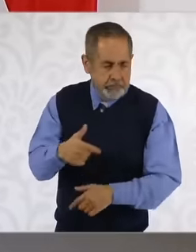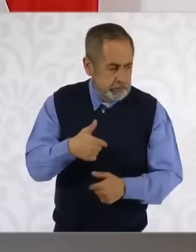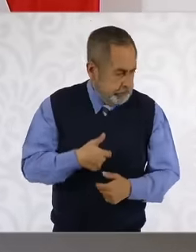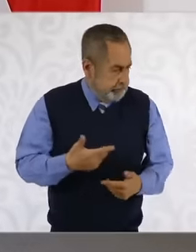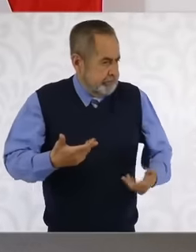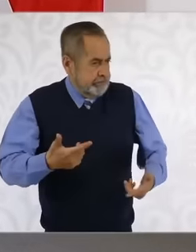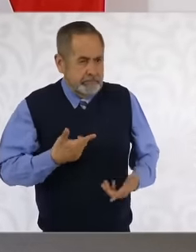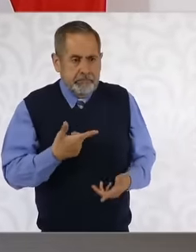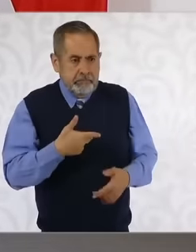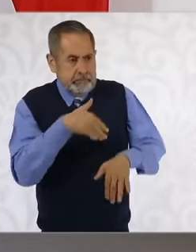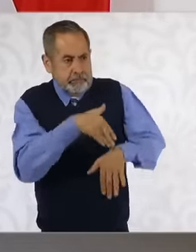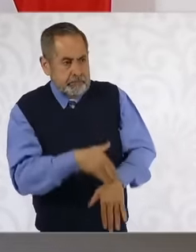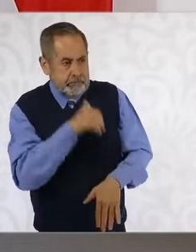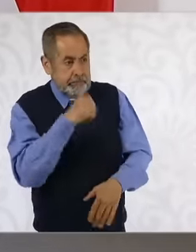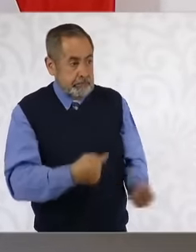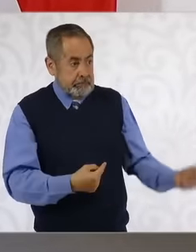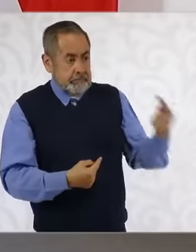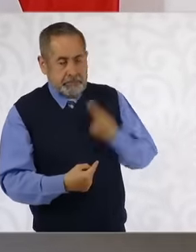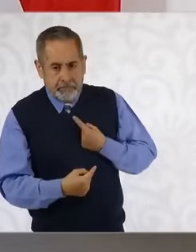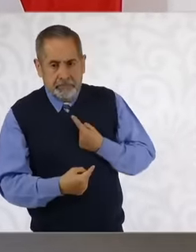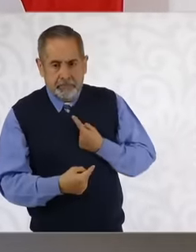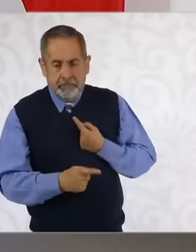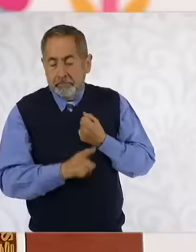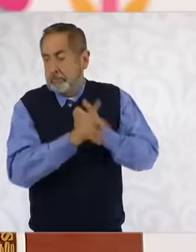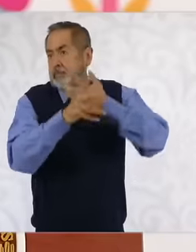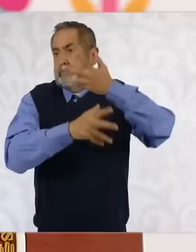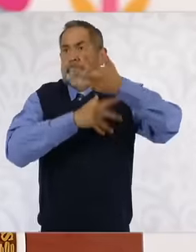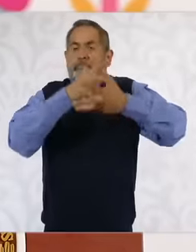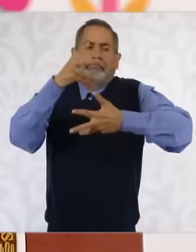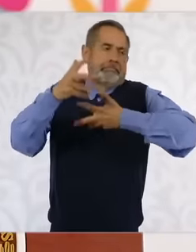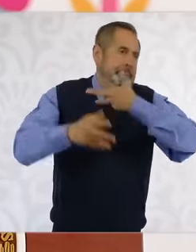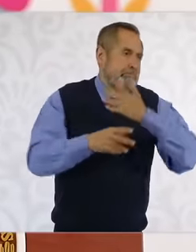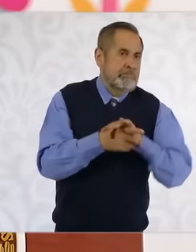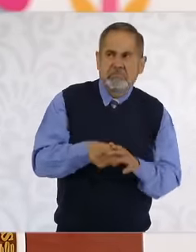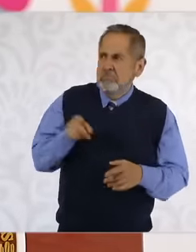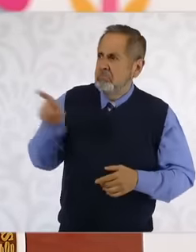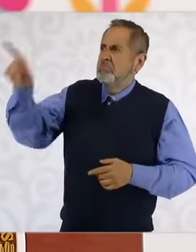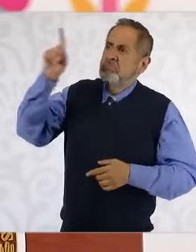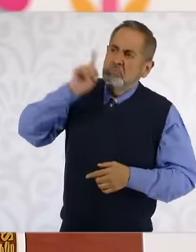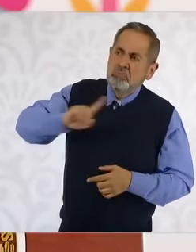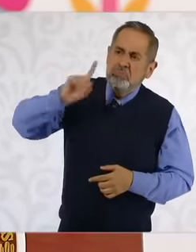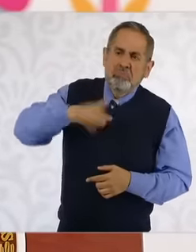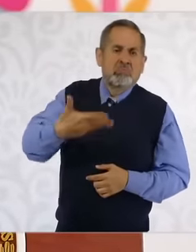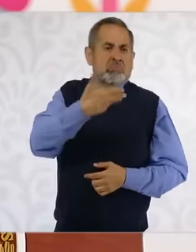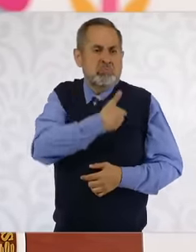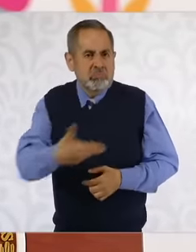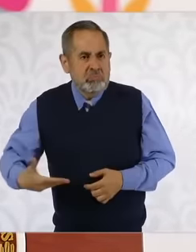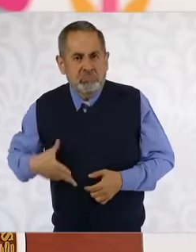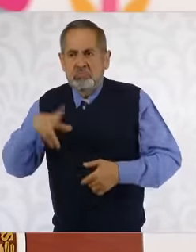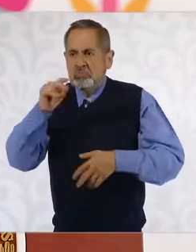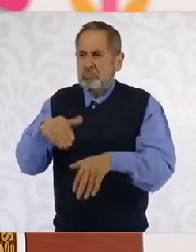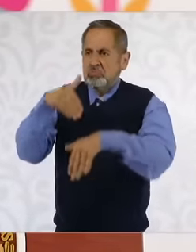Not because then there would be a scandal about the presidency's contempt of the court resolution. The